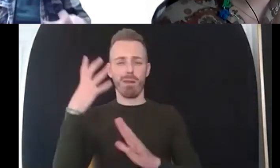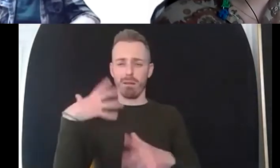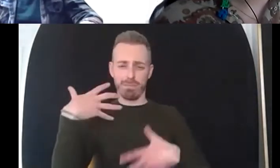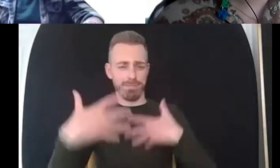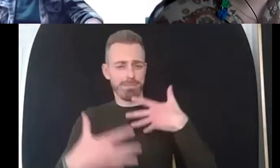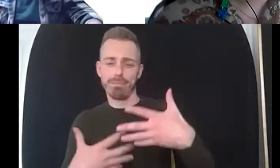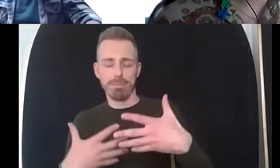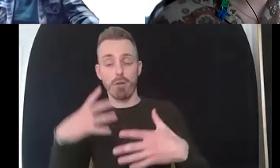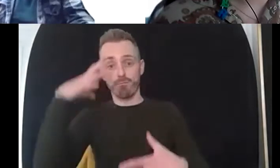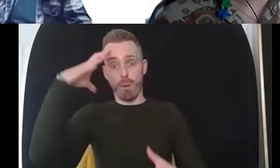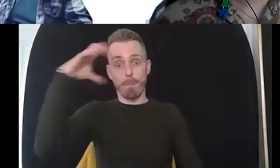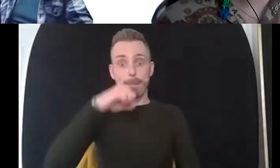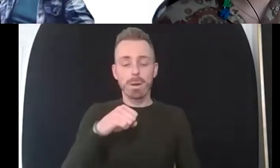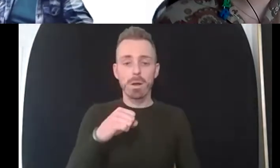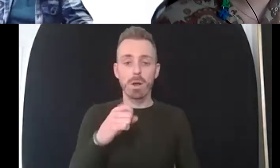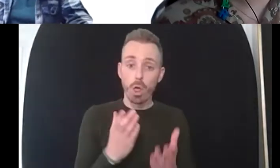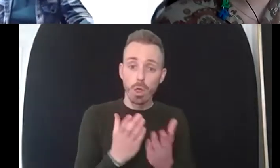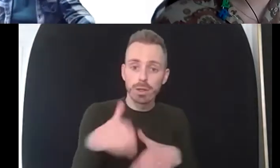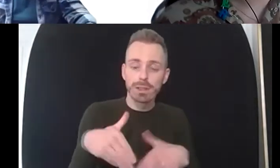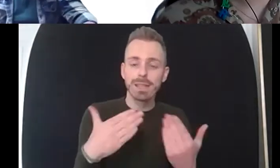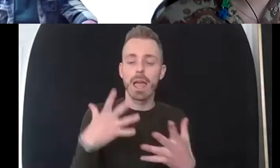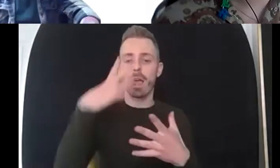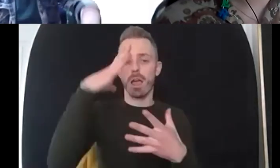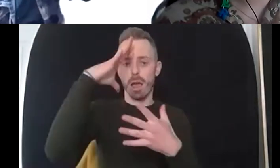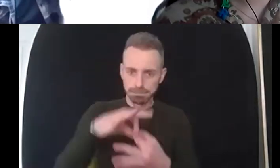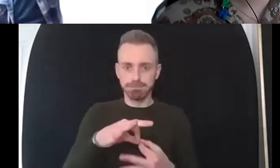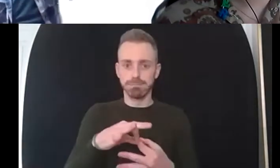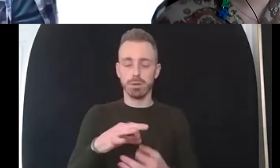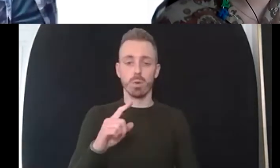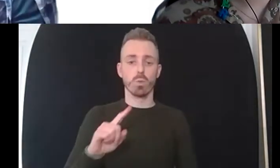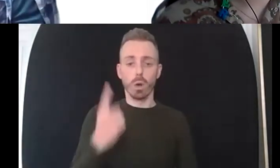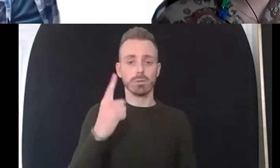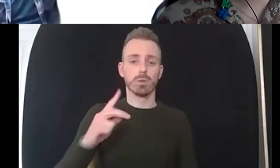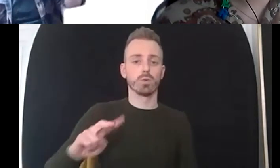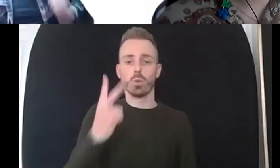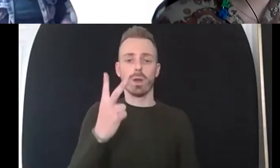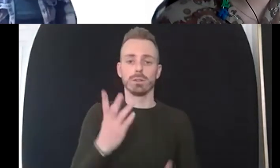of when you can uh looking at the weather through my velop's window um when you get sitting out in